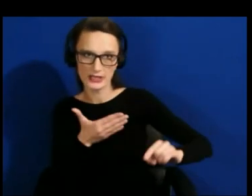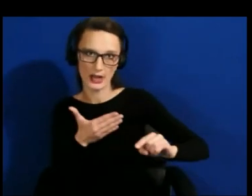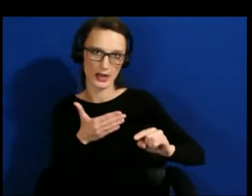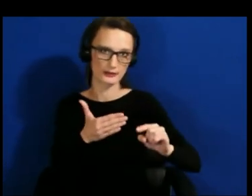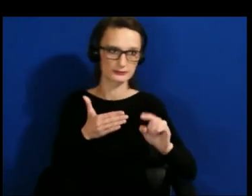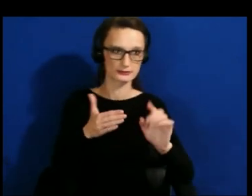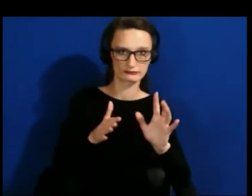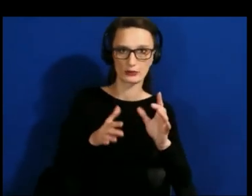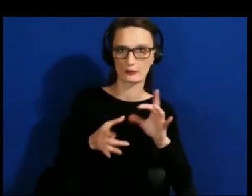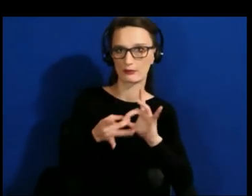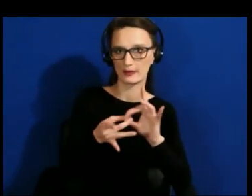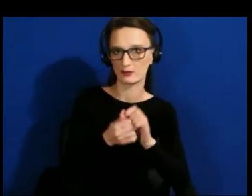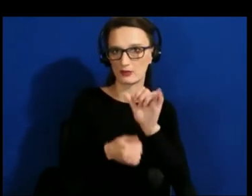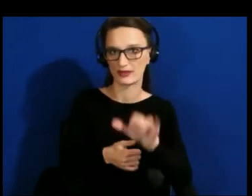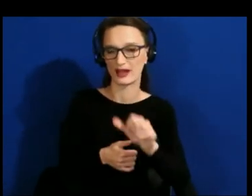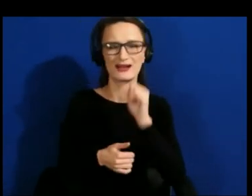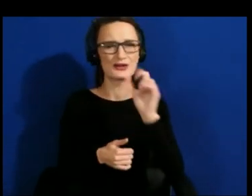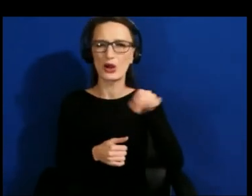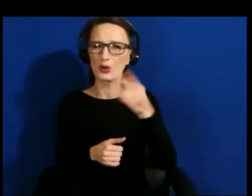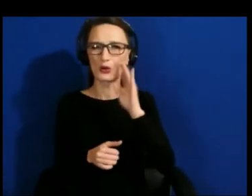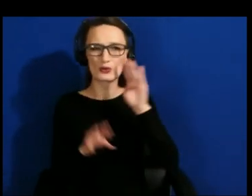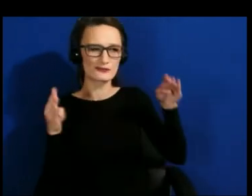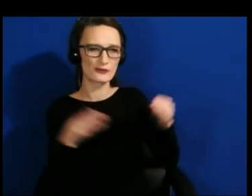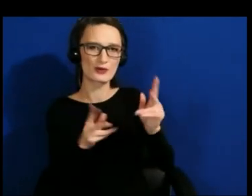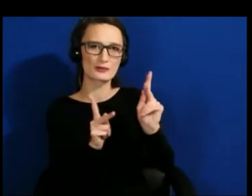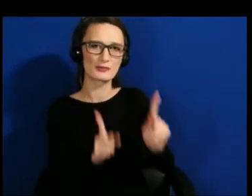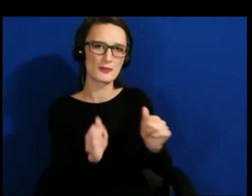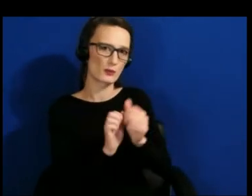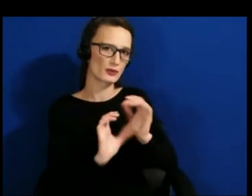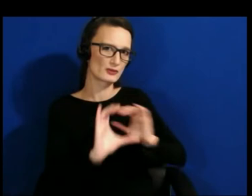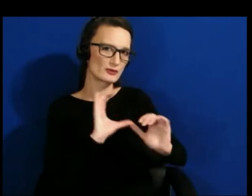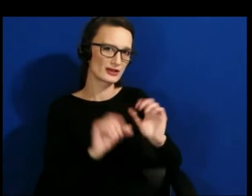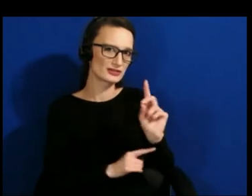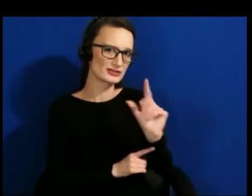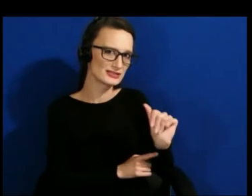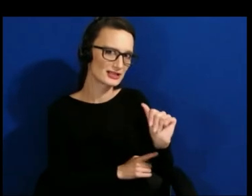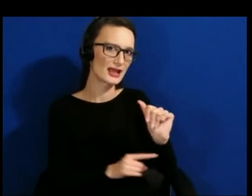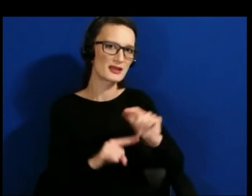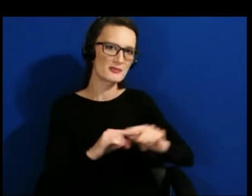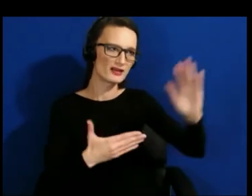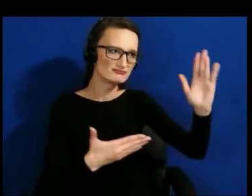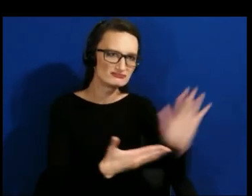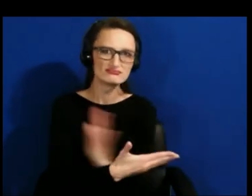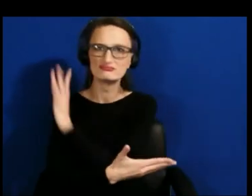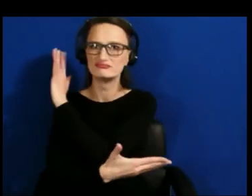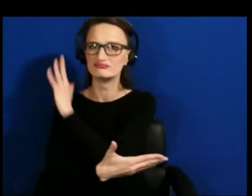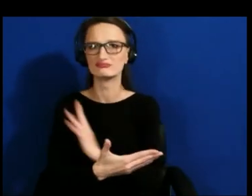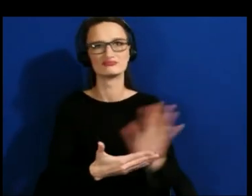with communication disabilities. I mean across the board we have seniors, right, so we have a huge